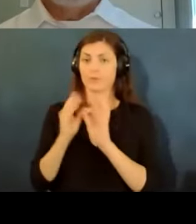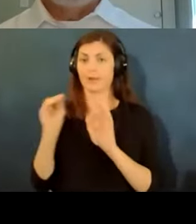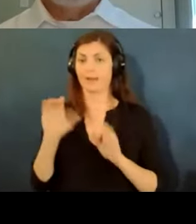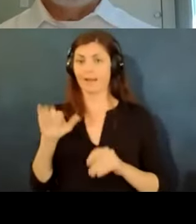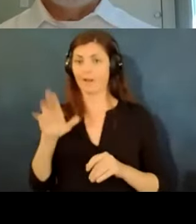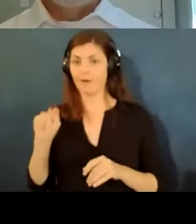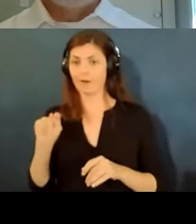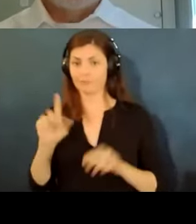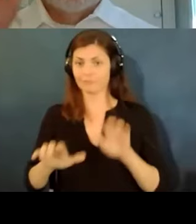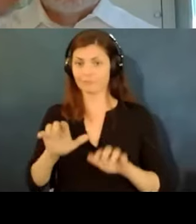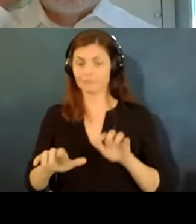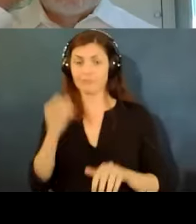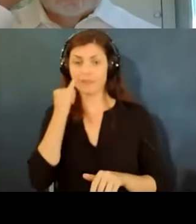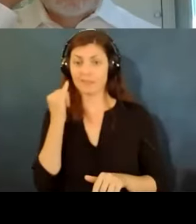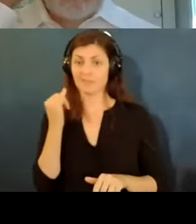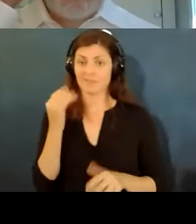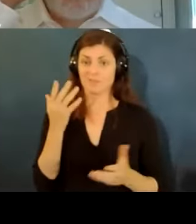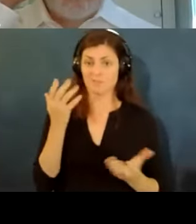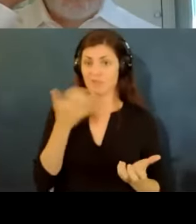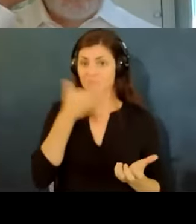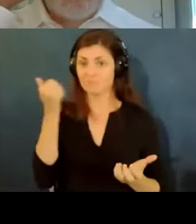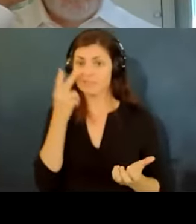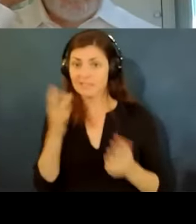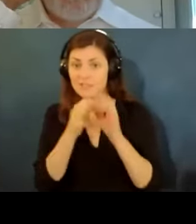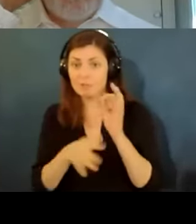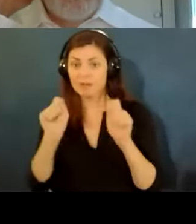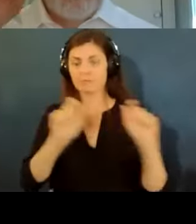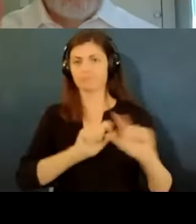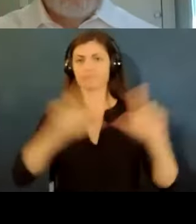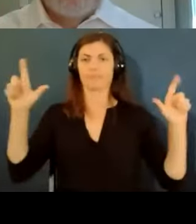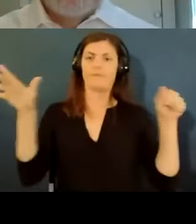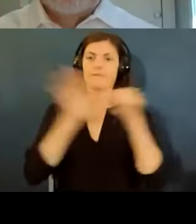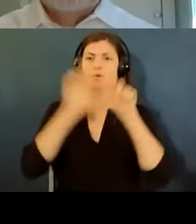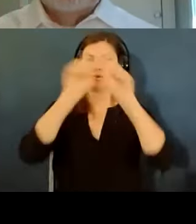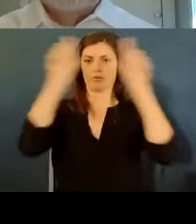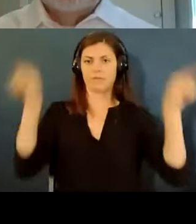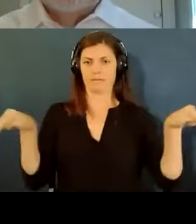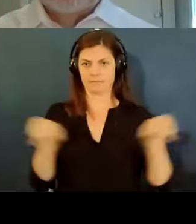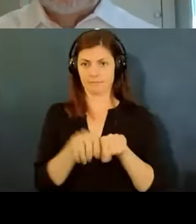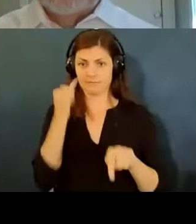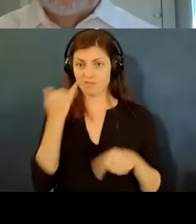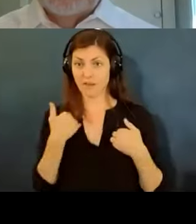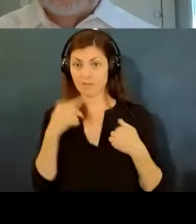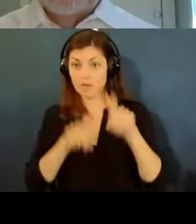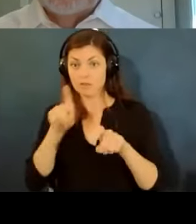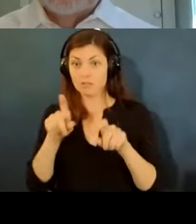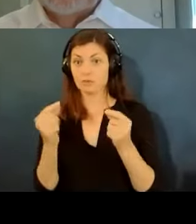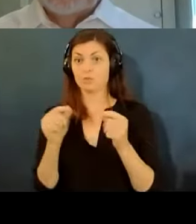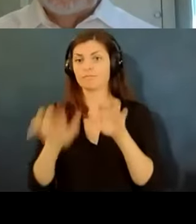you can better view the interpreter if you have any questions drop them into the chat and we'll address them at the end of the presentation now i'd like to hand it over